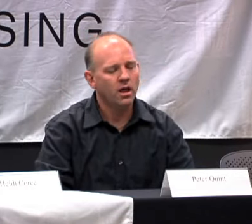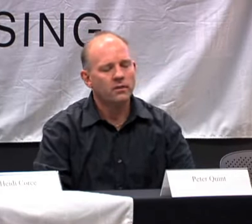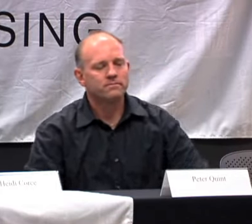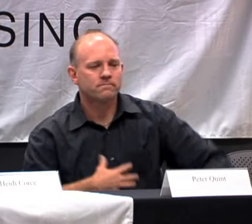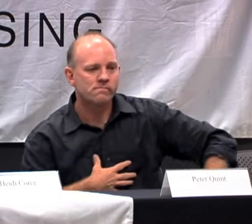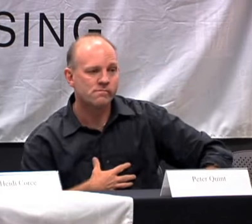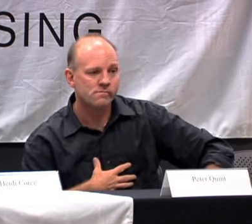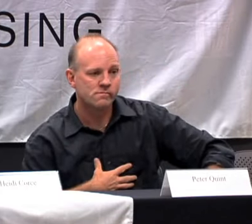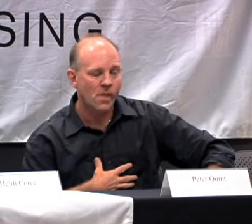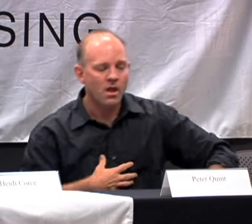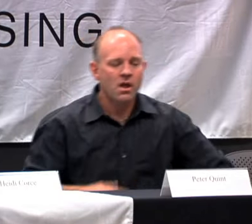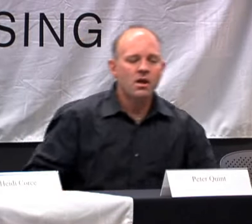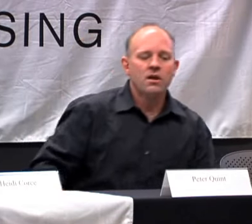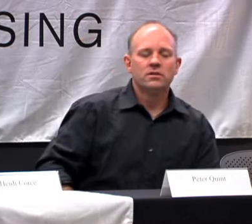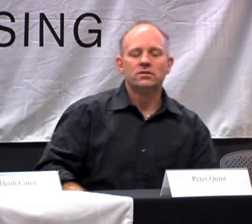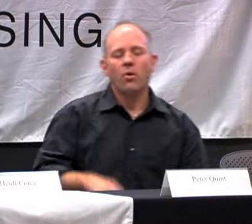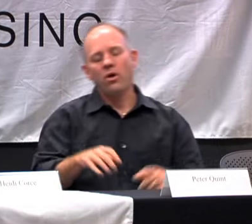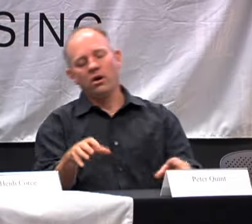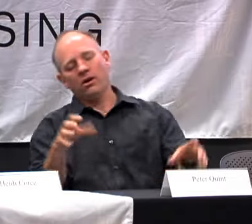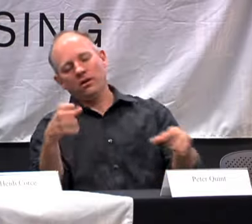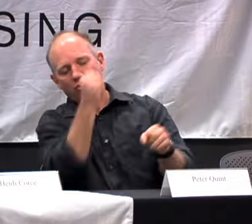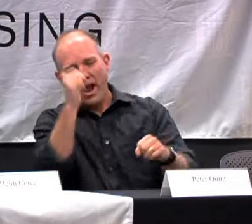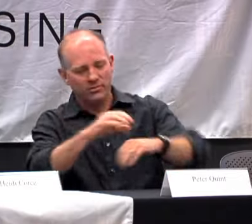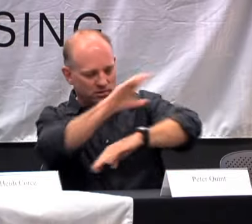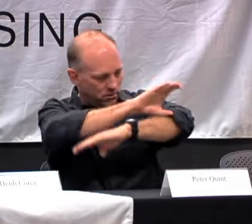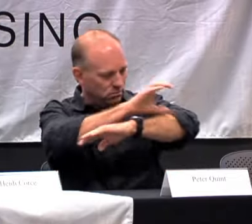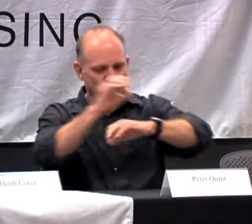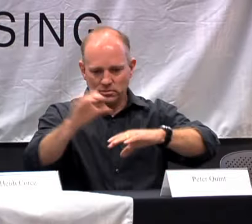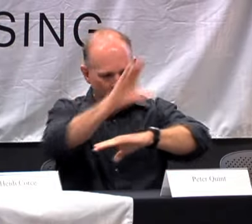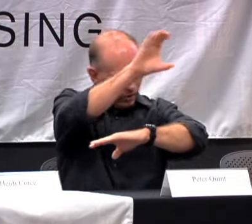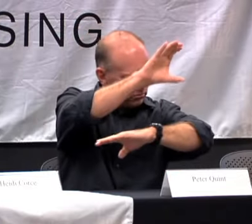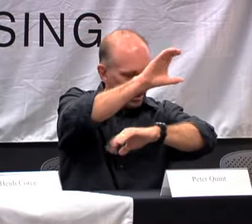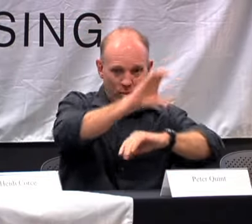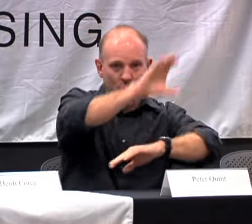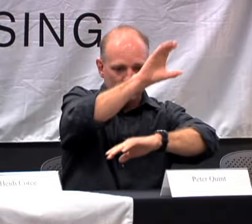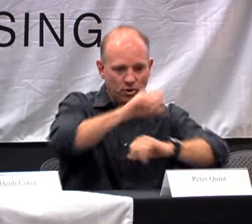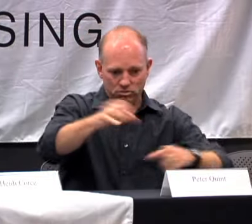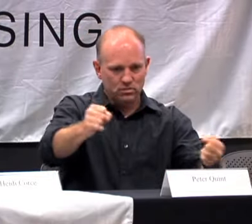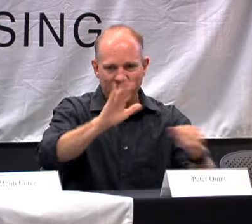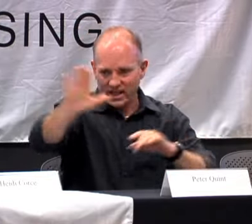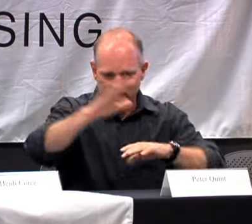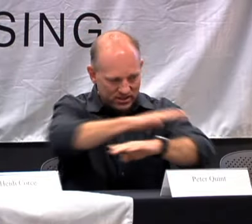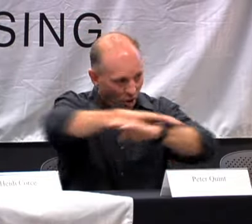SIGNED IT. AND HE LOOKED AT IT AND LOOKED AT ME. SO I GRABBED HIS HAND